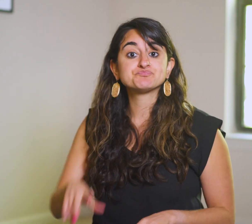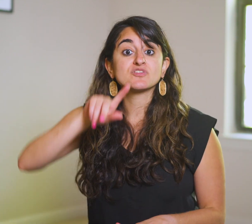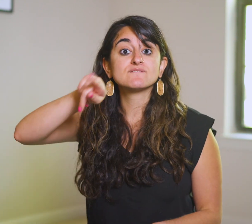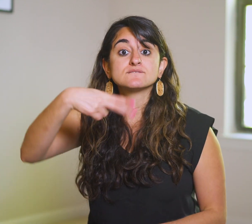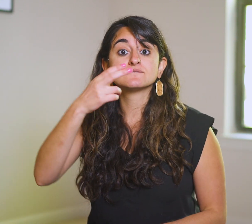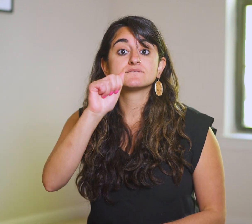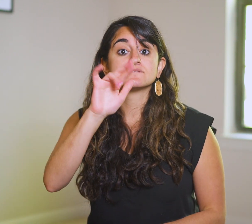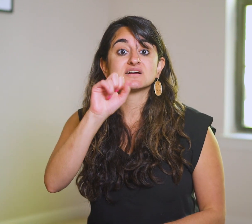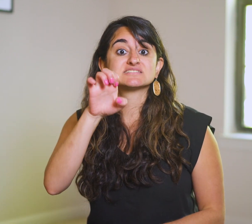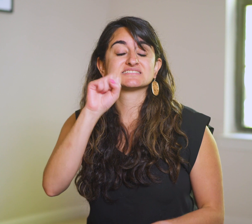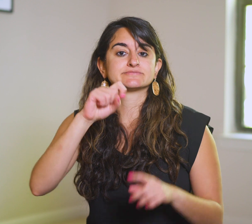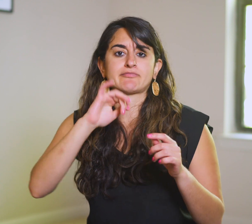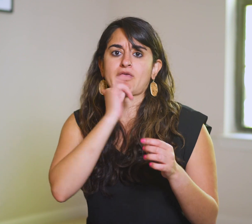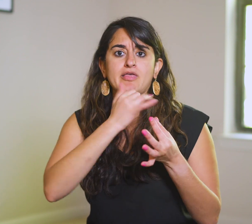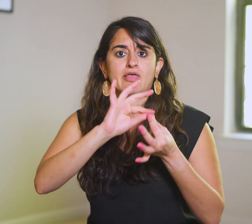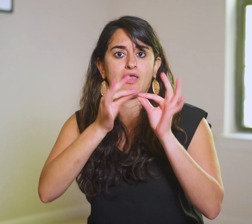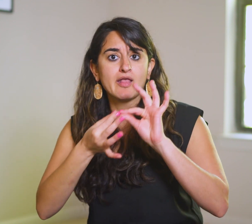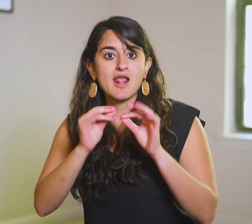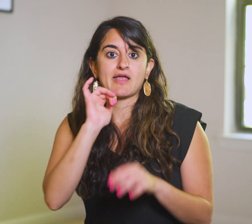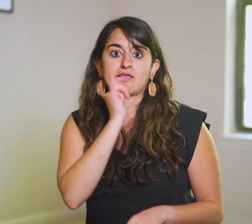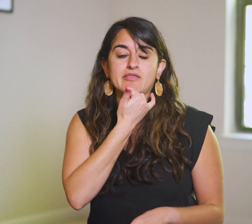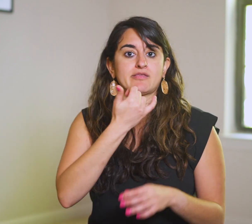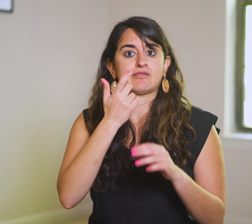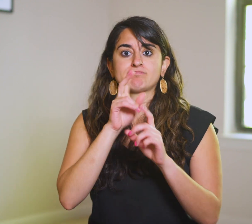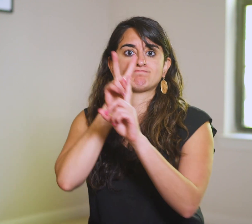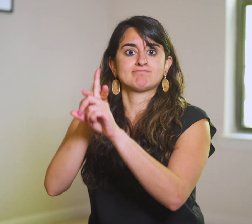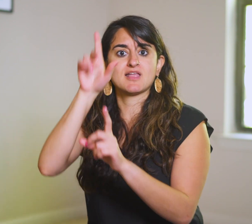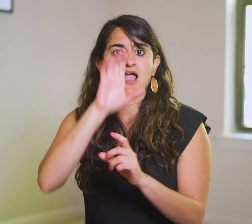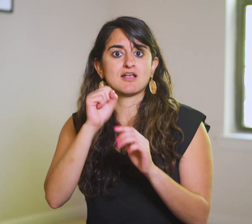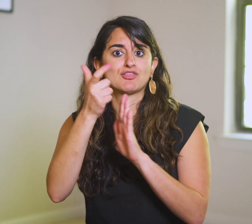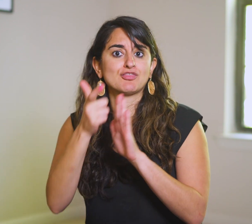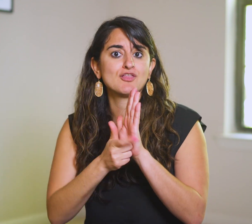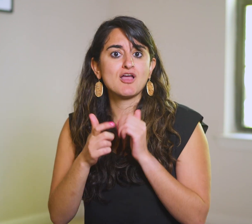When the Pharisees misinterpret and misapply God’s law,